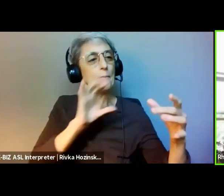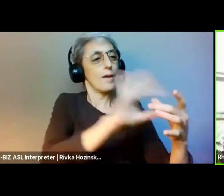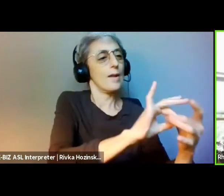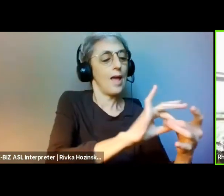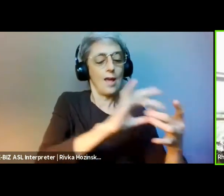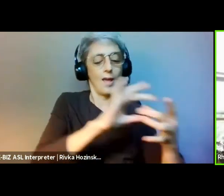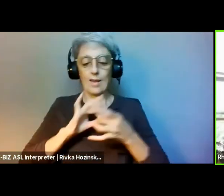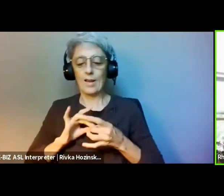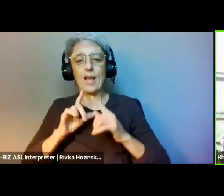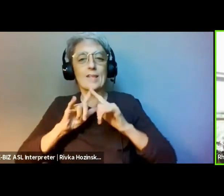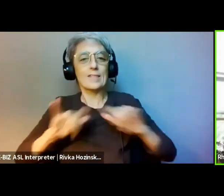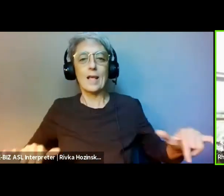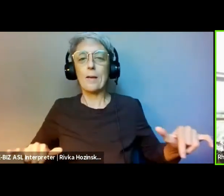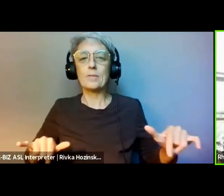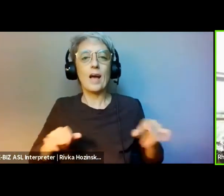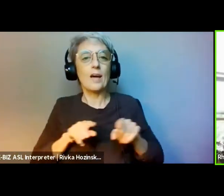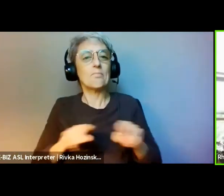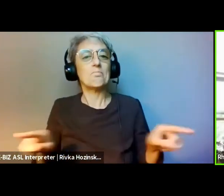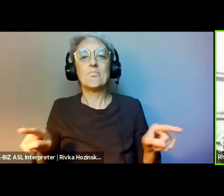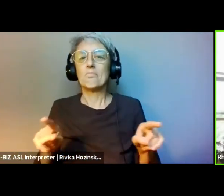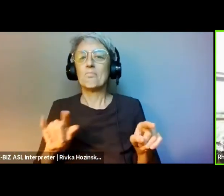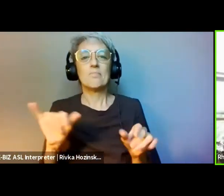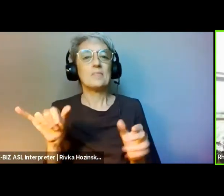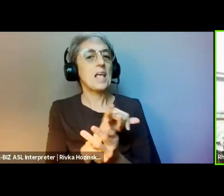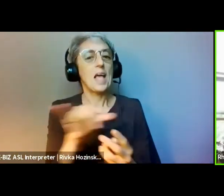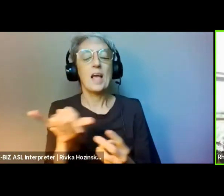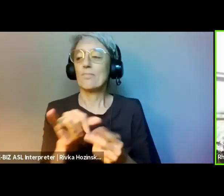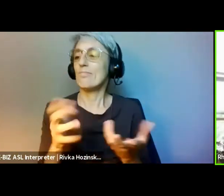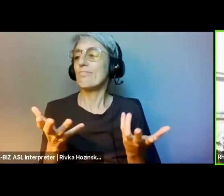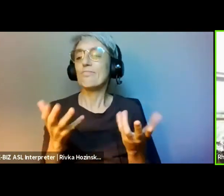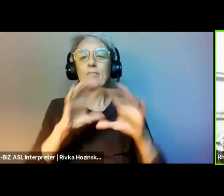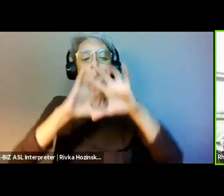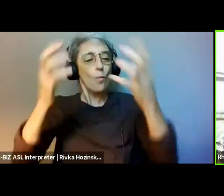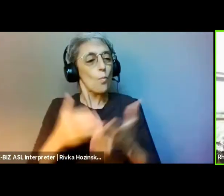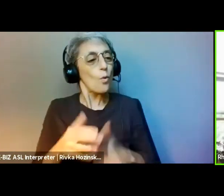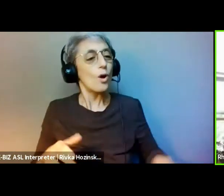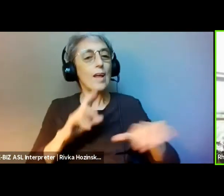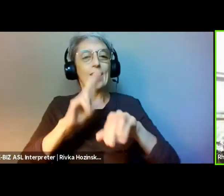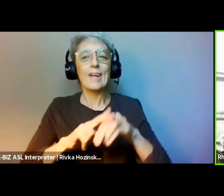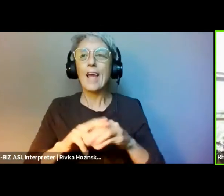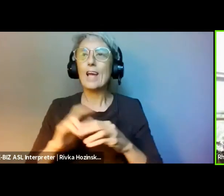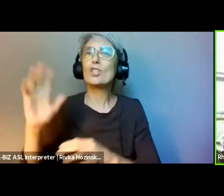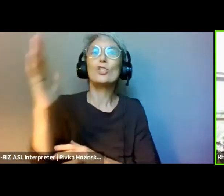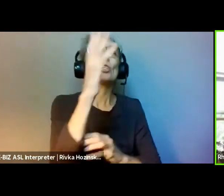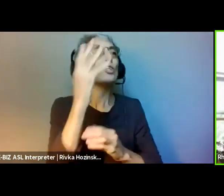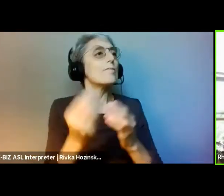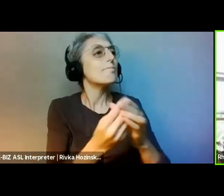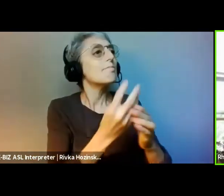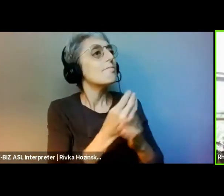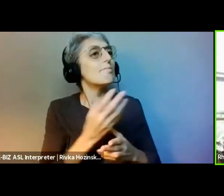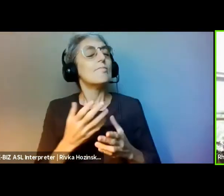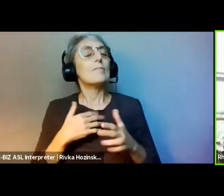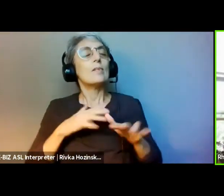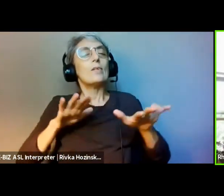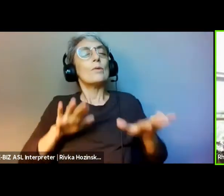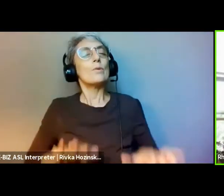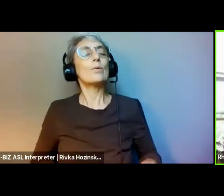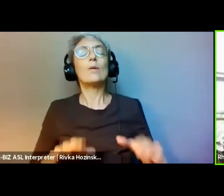and the systemic undervaluing of women's work. However, It was the revenue act of 1913